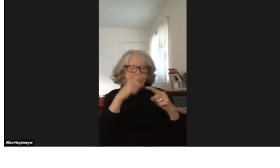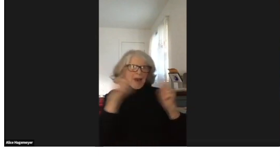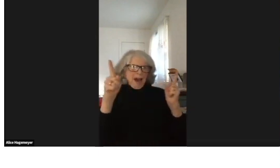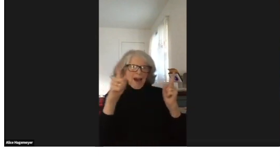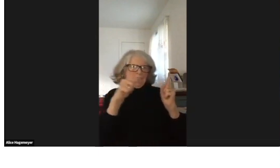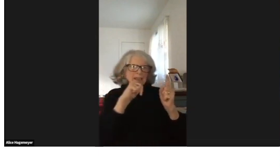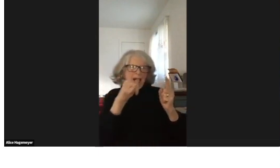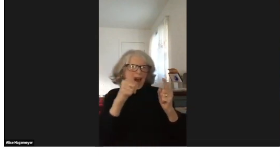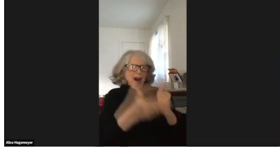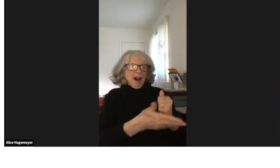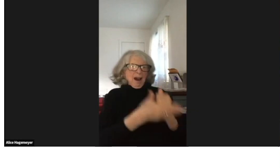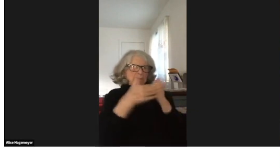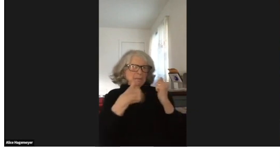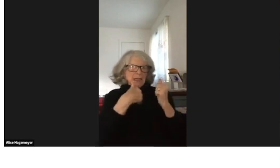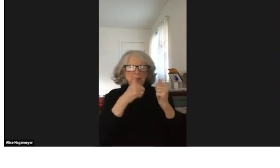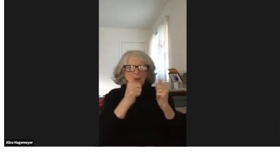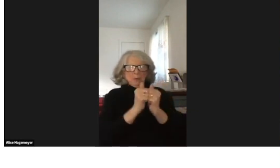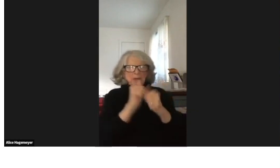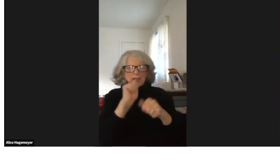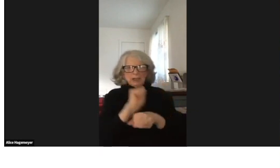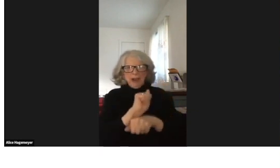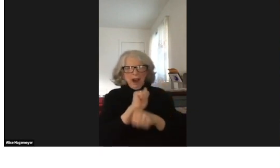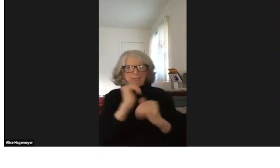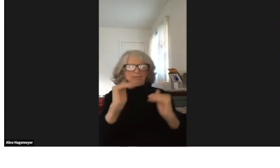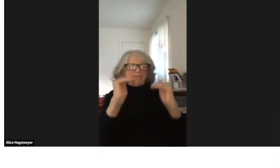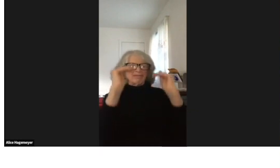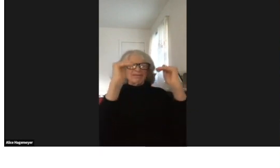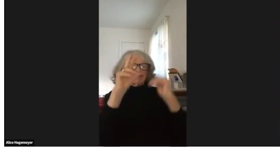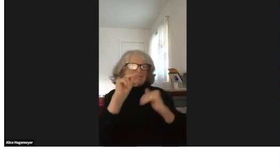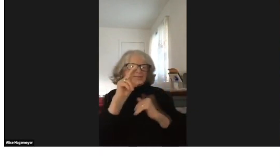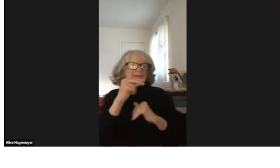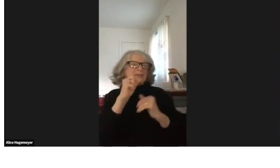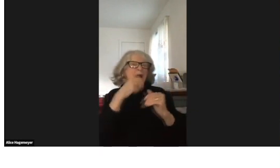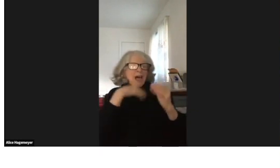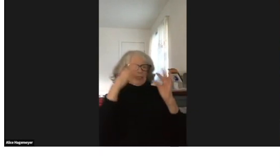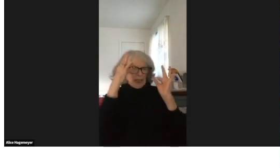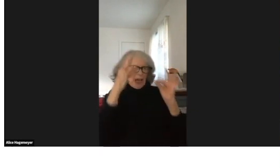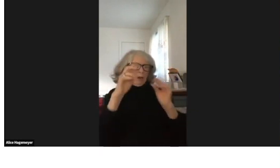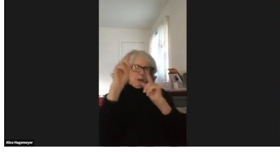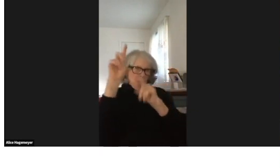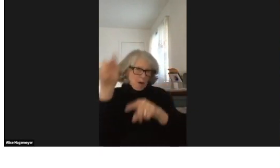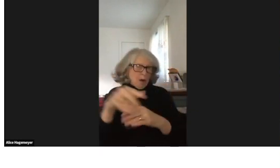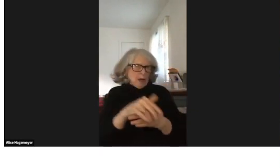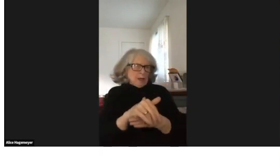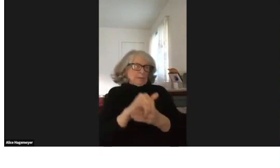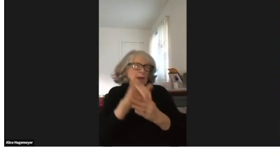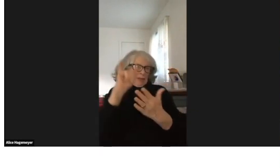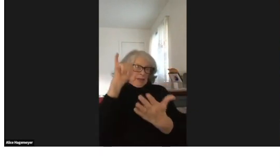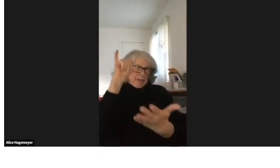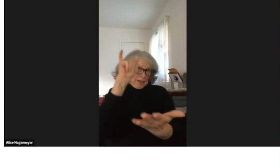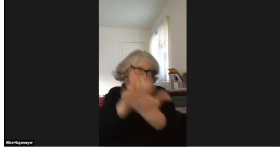I had my BS from Gallaudet but that didn't help me with job promotions or anything so I decided